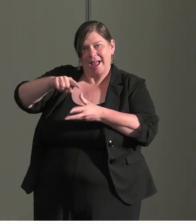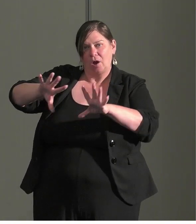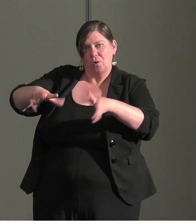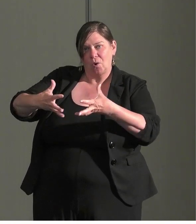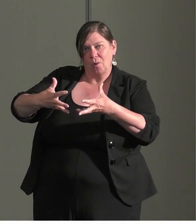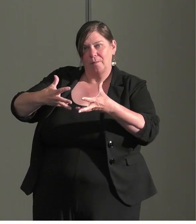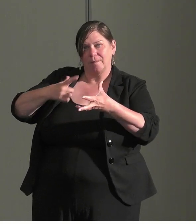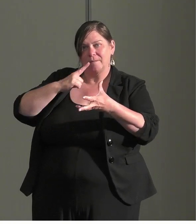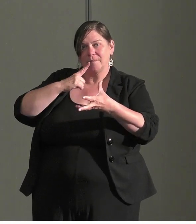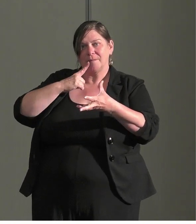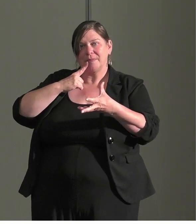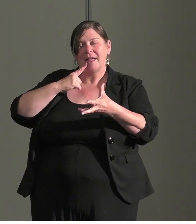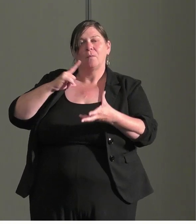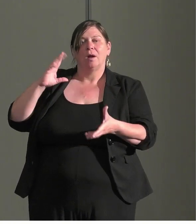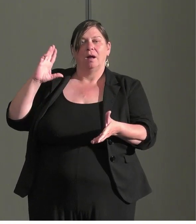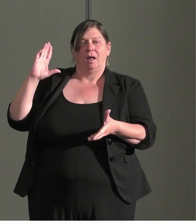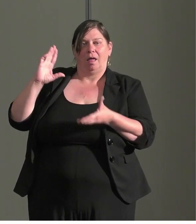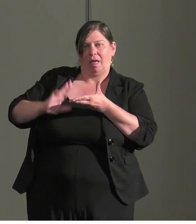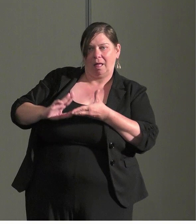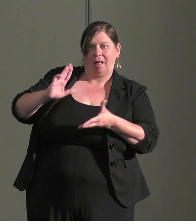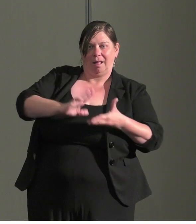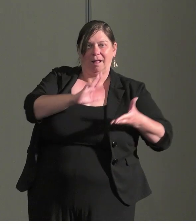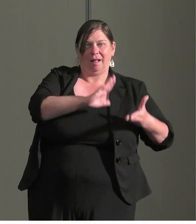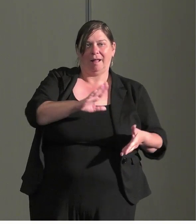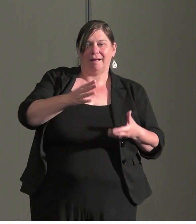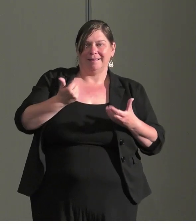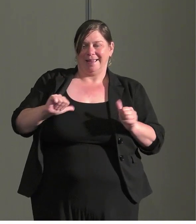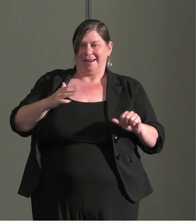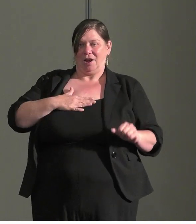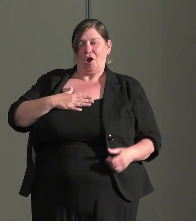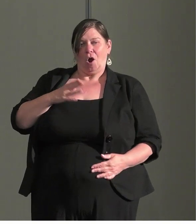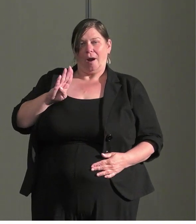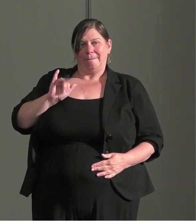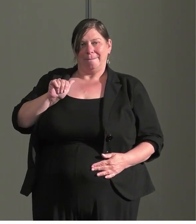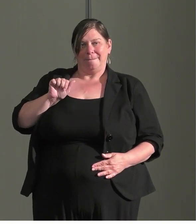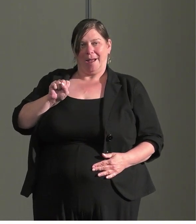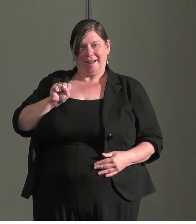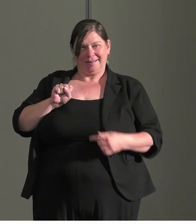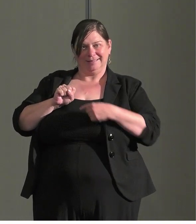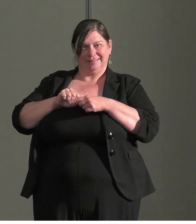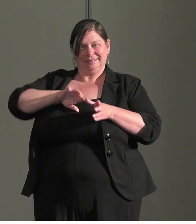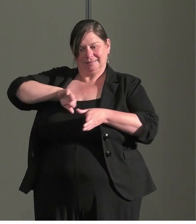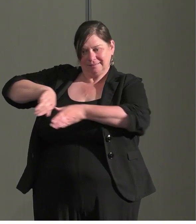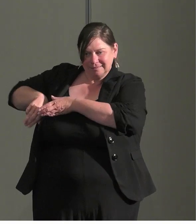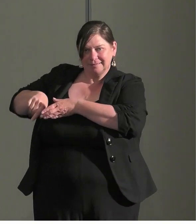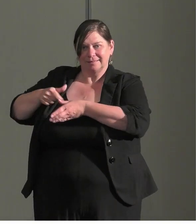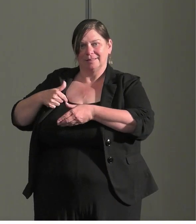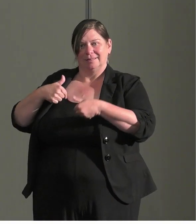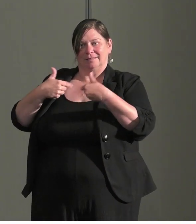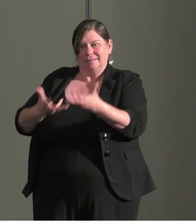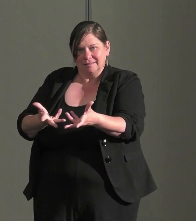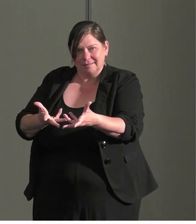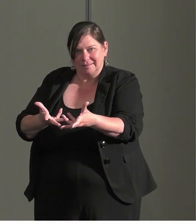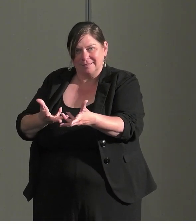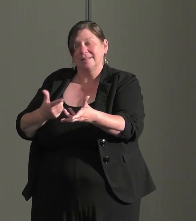of biases we brought to the table when we had the conversations. We also built a charter of